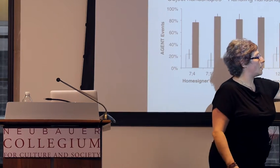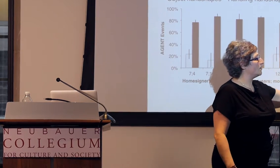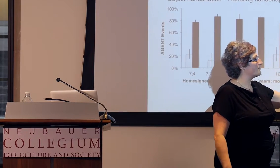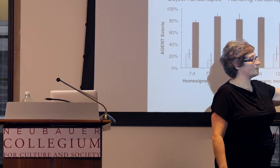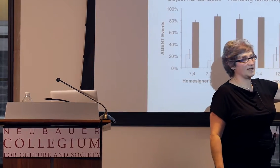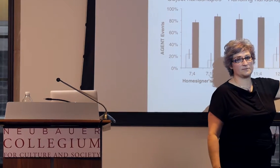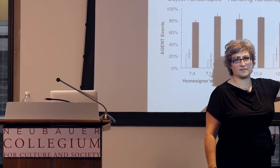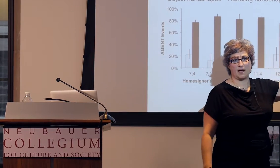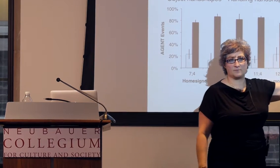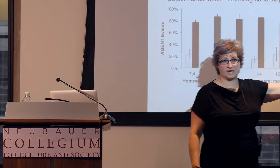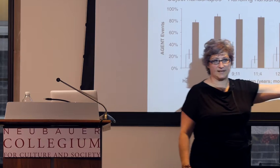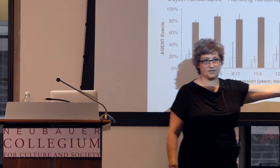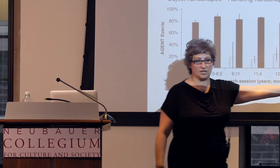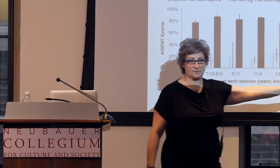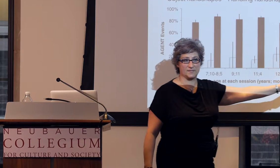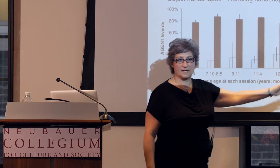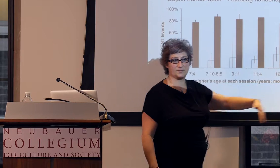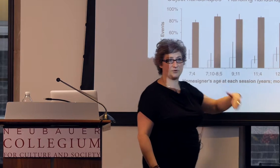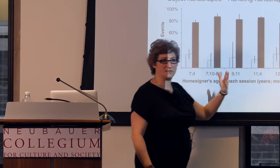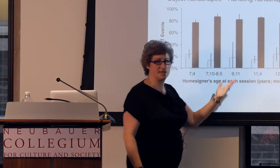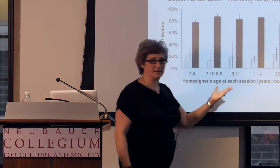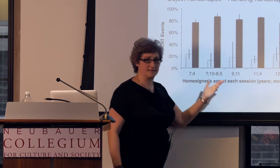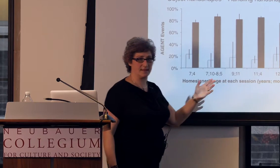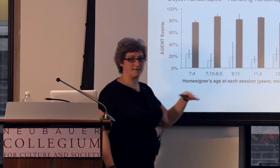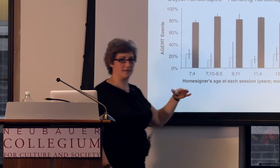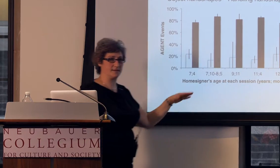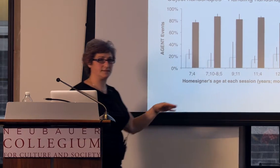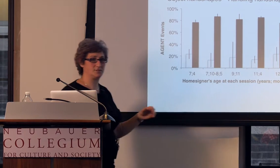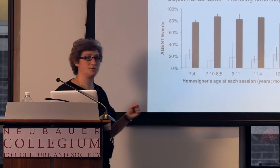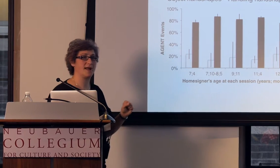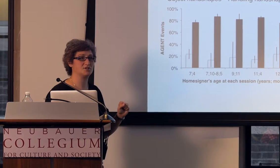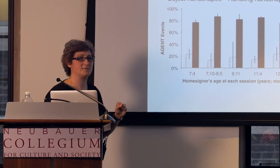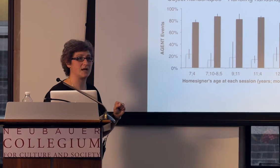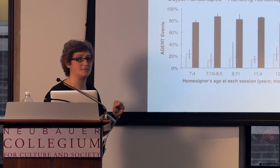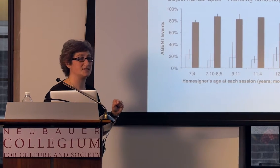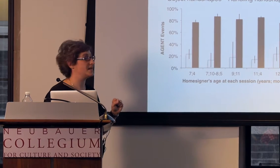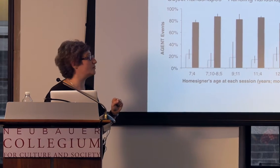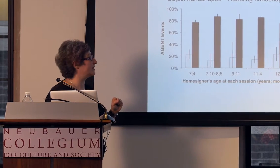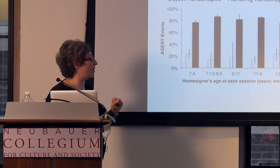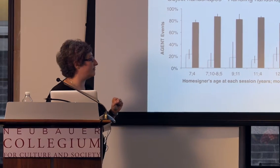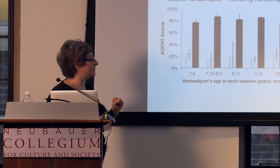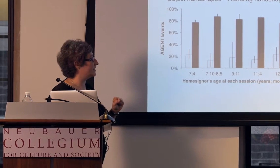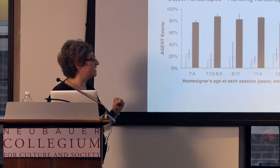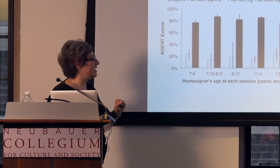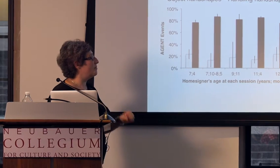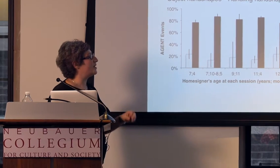he's all over the place with the object handshapes, he's producing the two handshape types equally often.